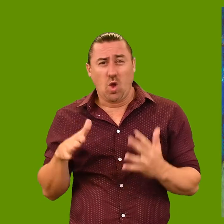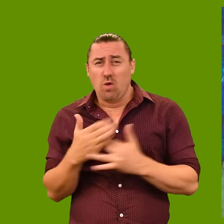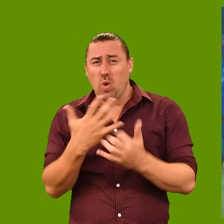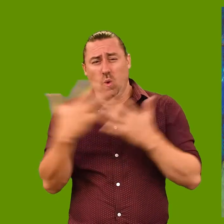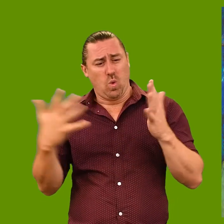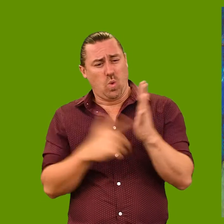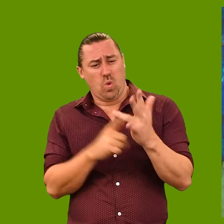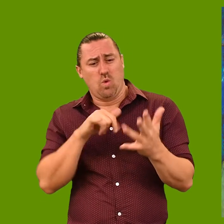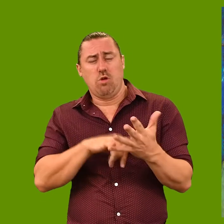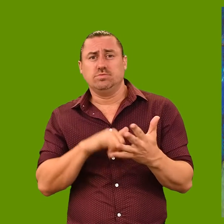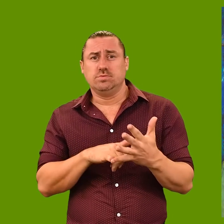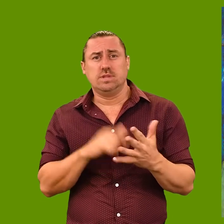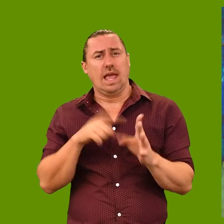For someone who had suffered such loss, his openness and vulnerability were humbling.